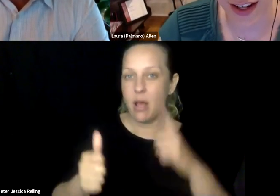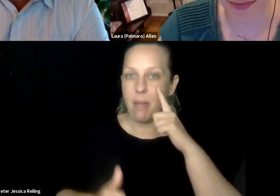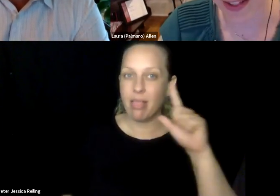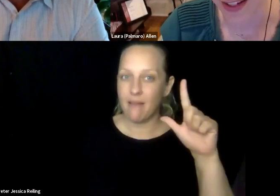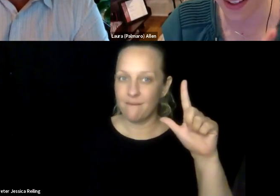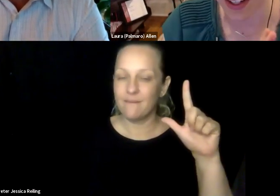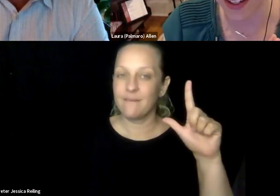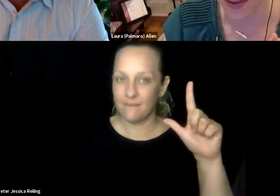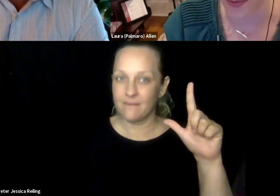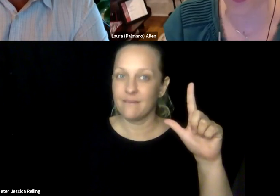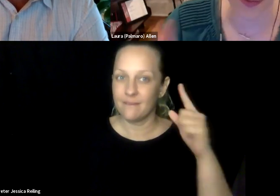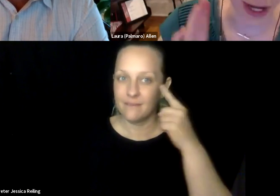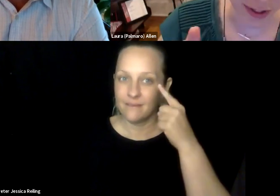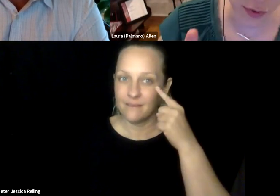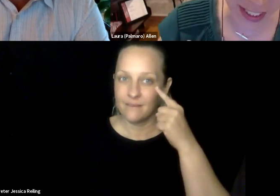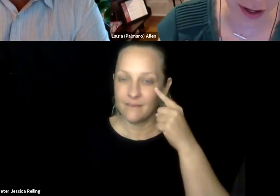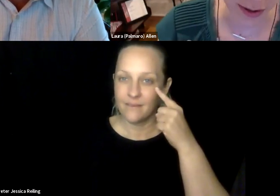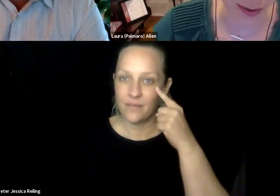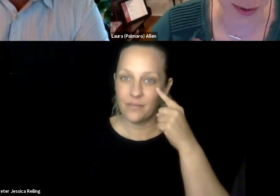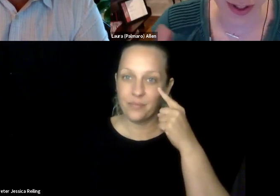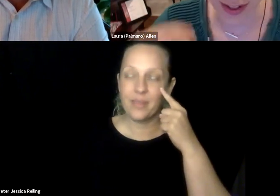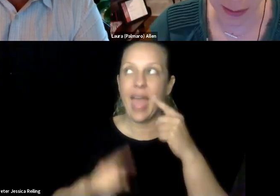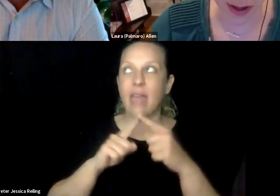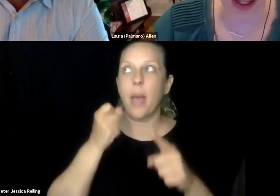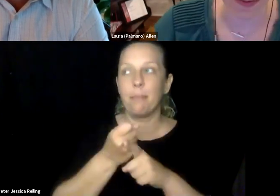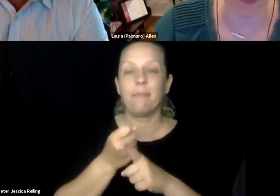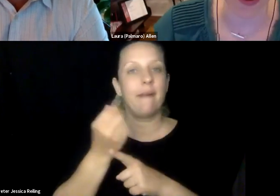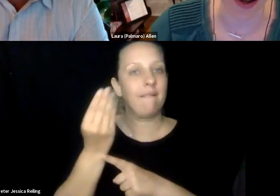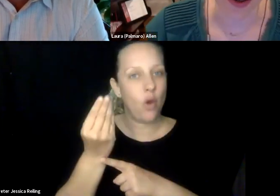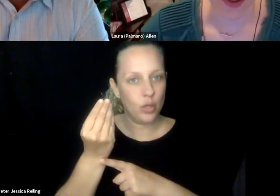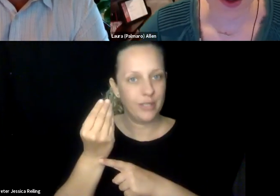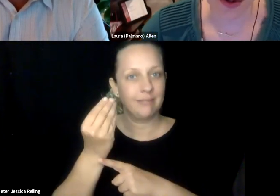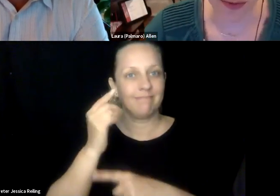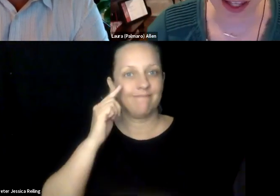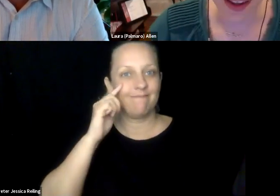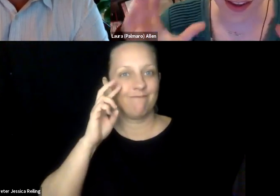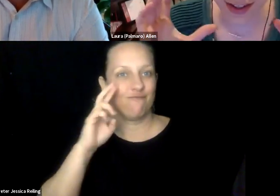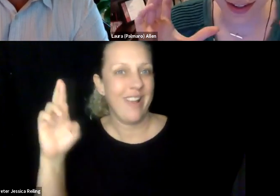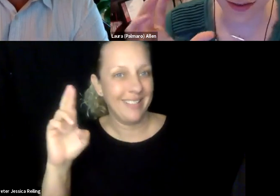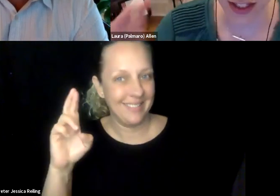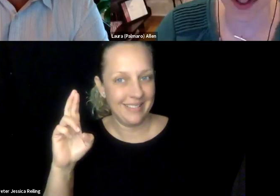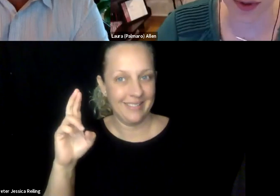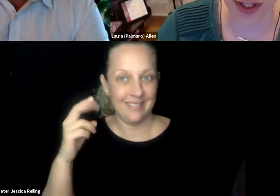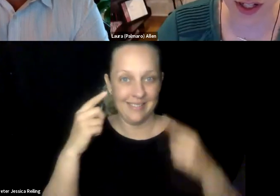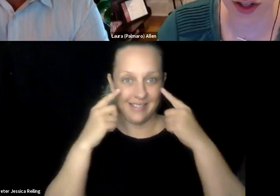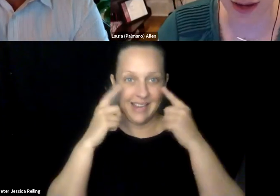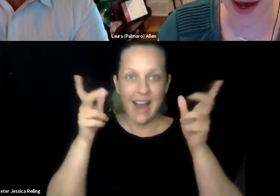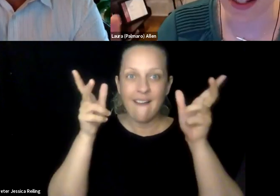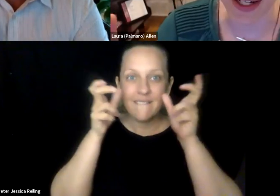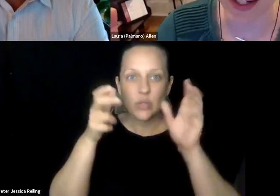visual condition which developed when I was 10 years old in my left eye. And then basically whenever was 14